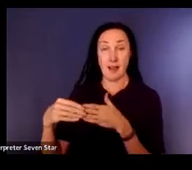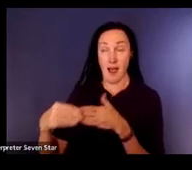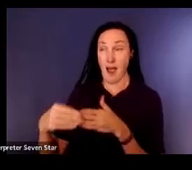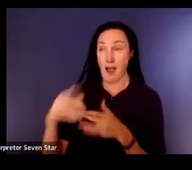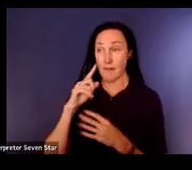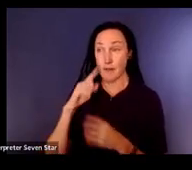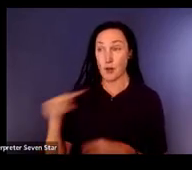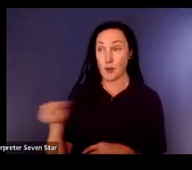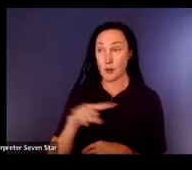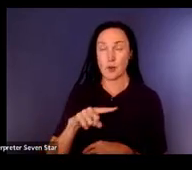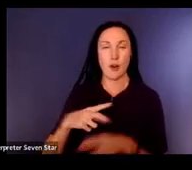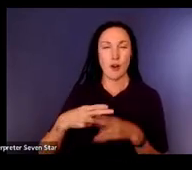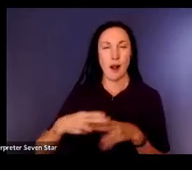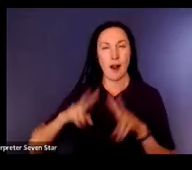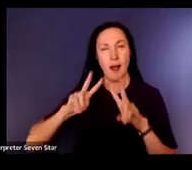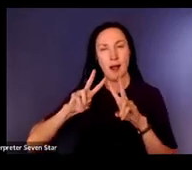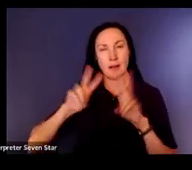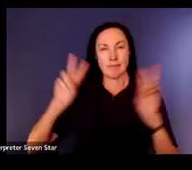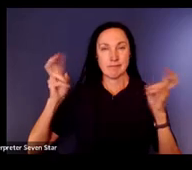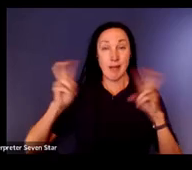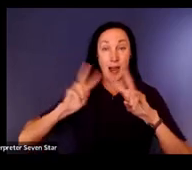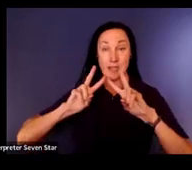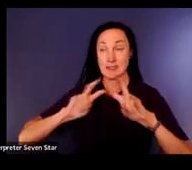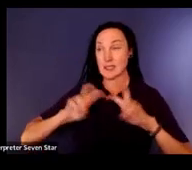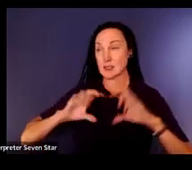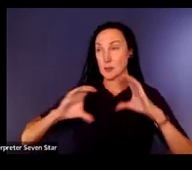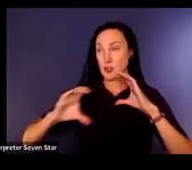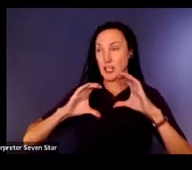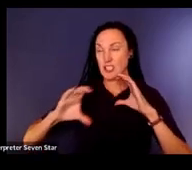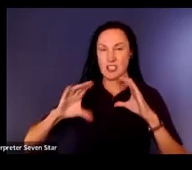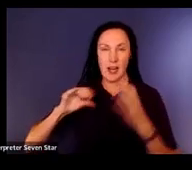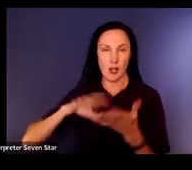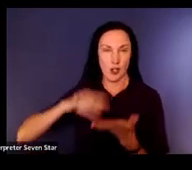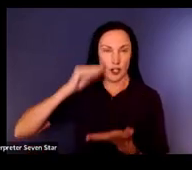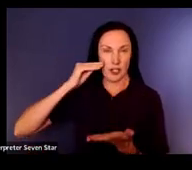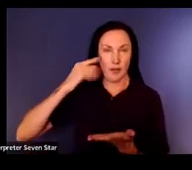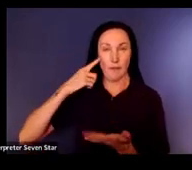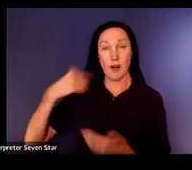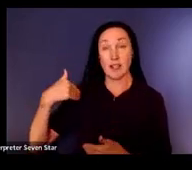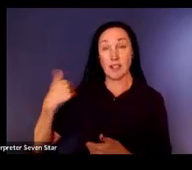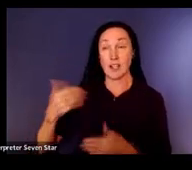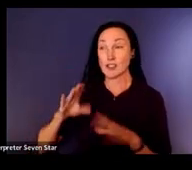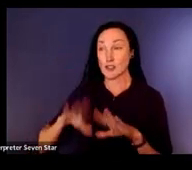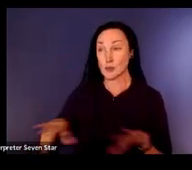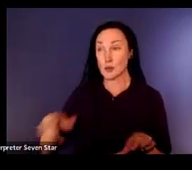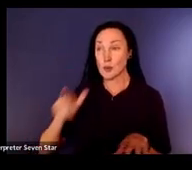blind or Who Have Multiple Disabilities. And this was developed by Charity Roland, who is